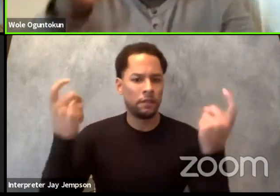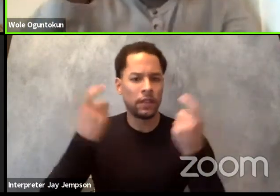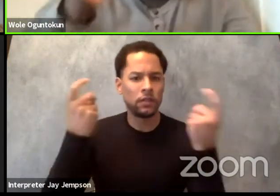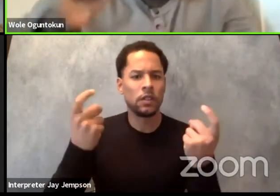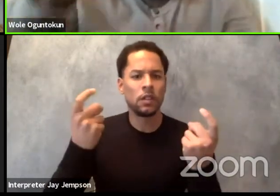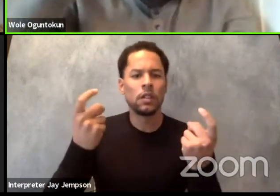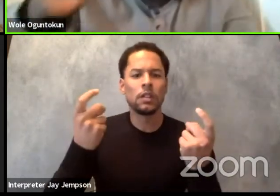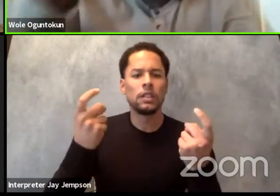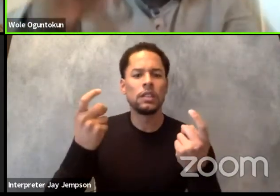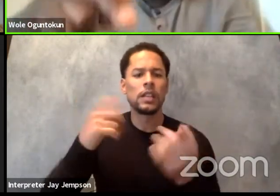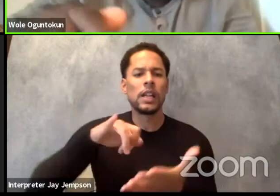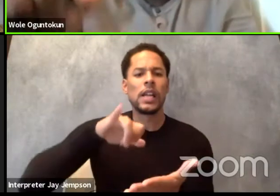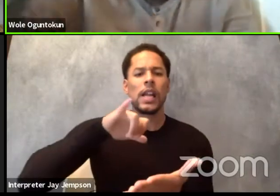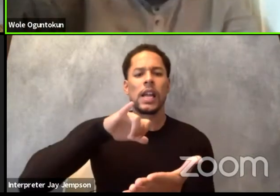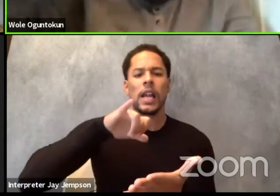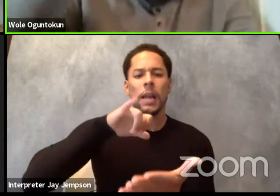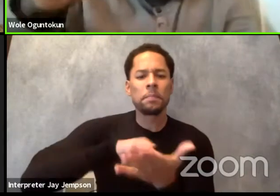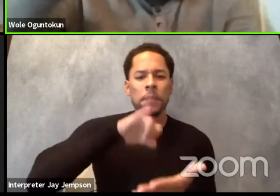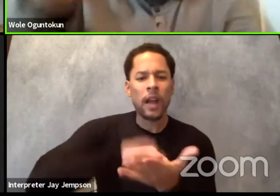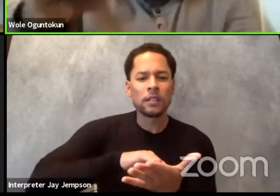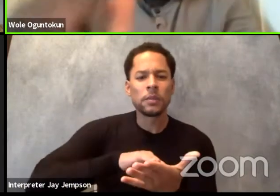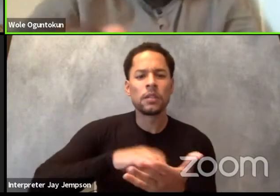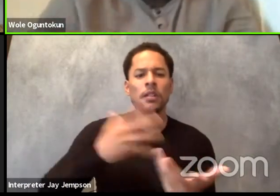could have been a dramaturge in that play.